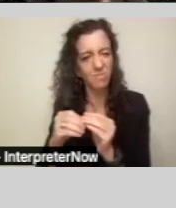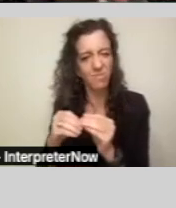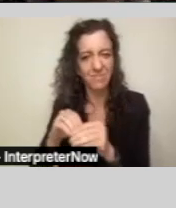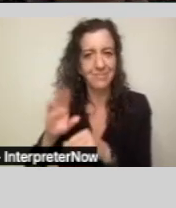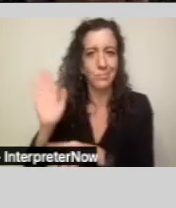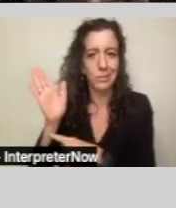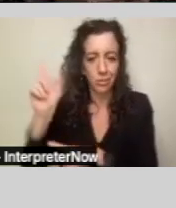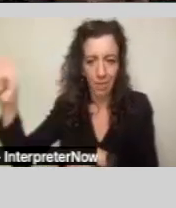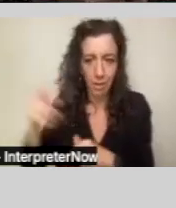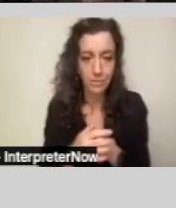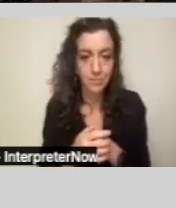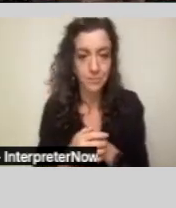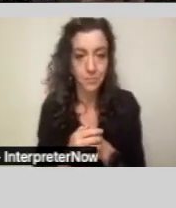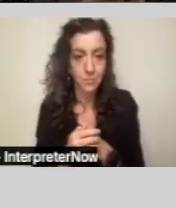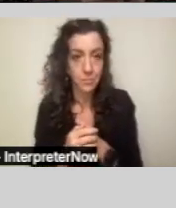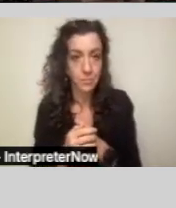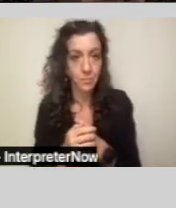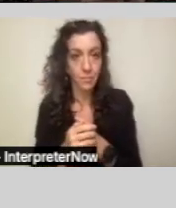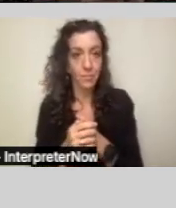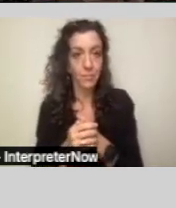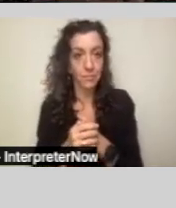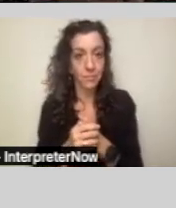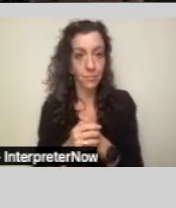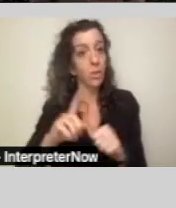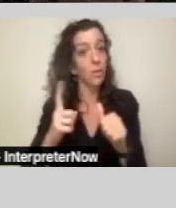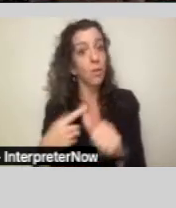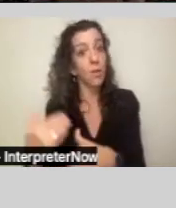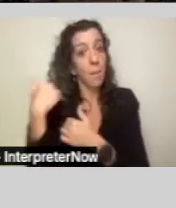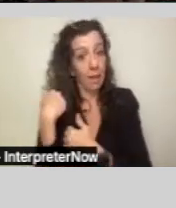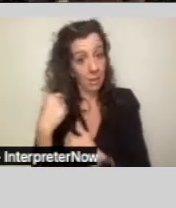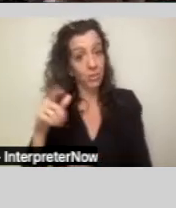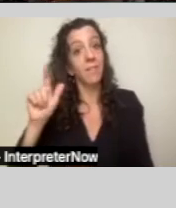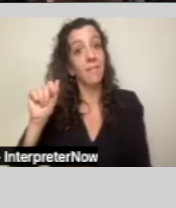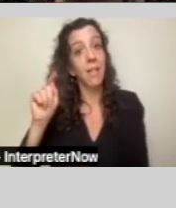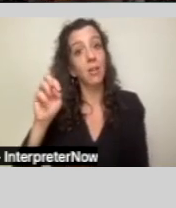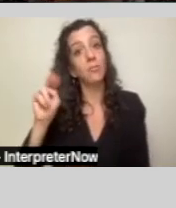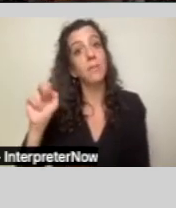So the first obligation, the Lanterman Act requires that the State have an array of supports